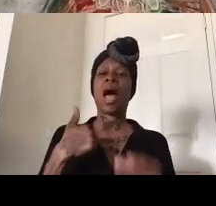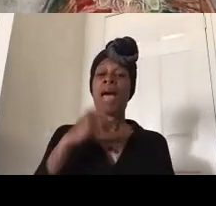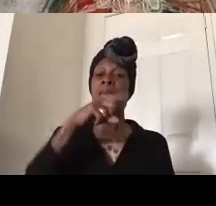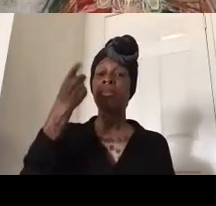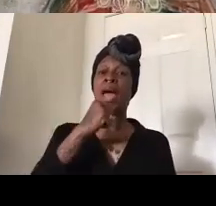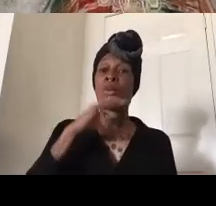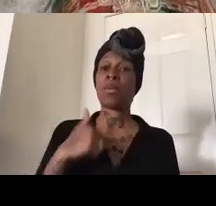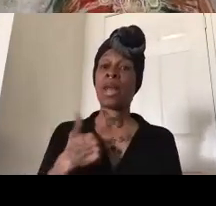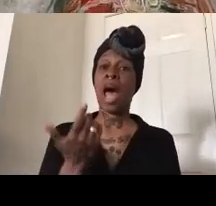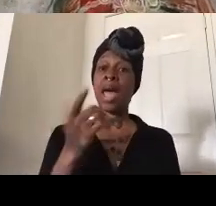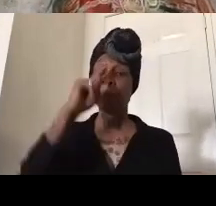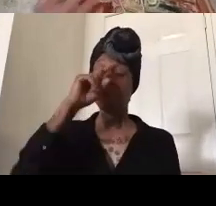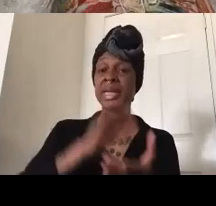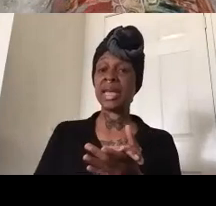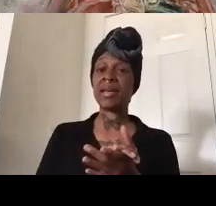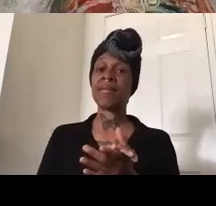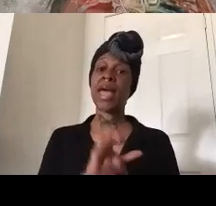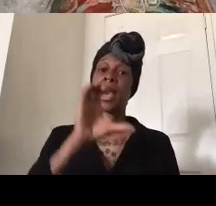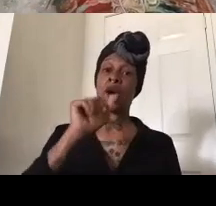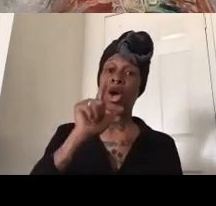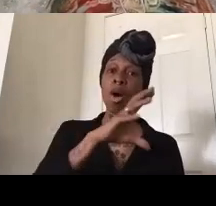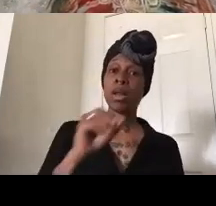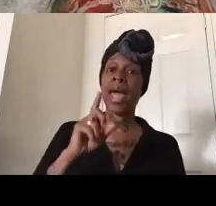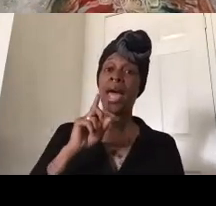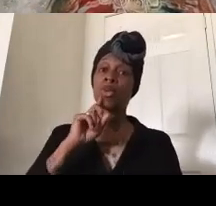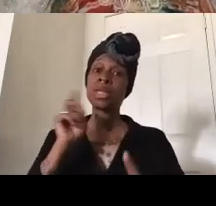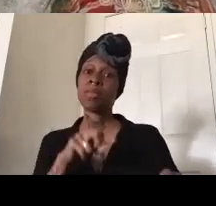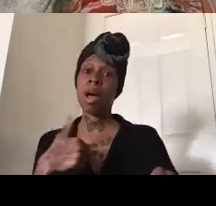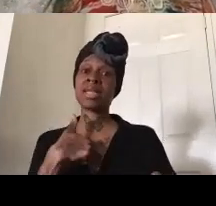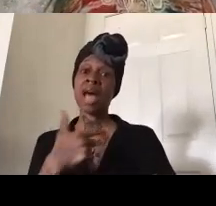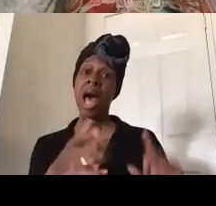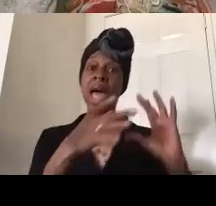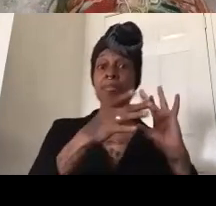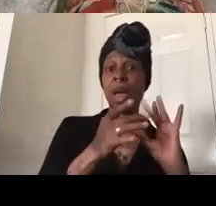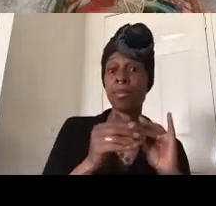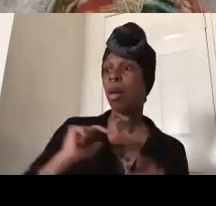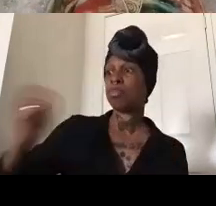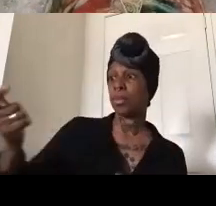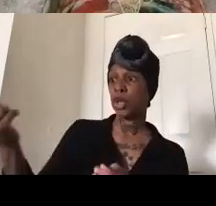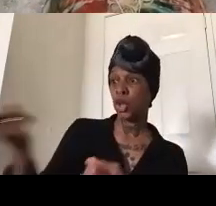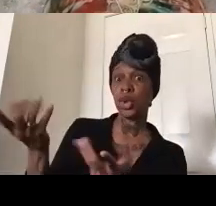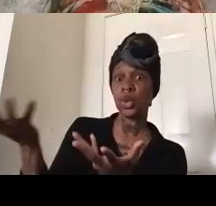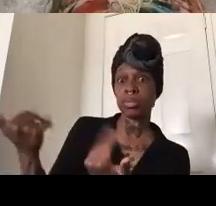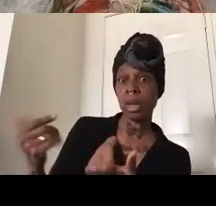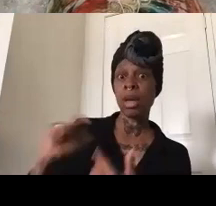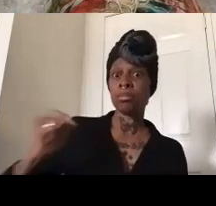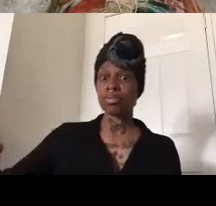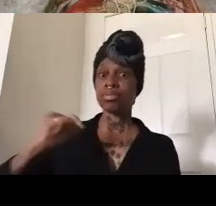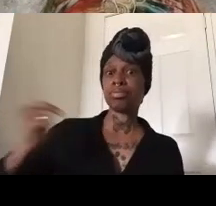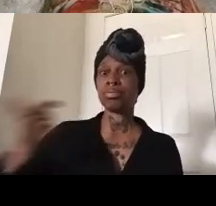call and response and using these technologies to mediate um makes that kind of energy a little difficult so